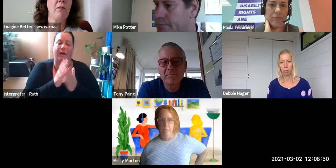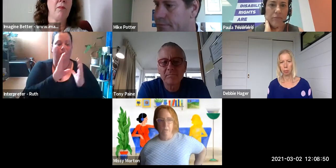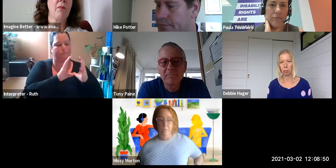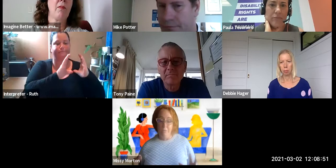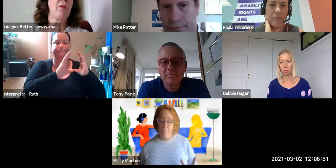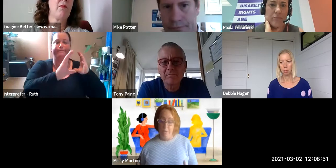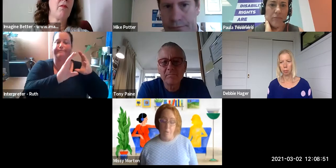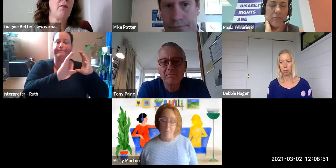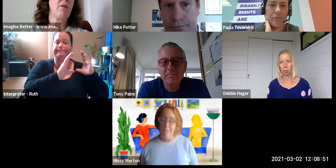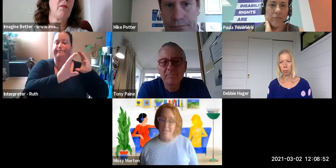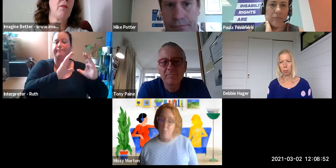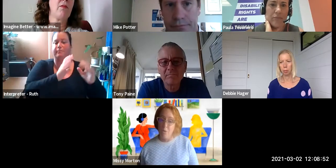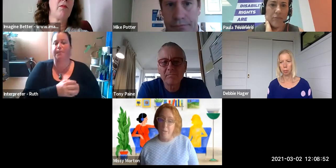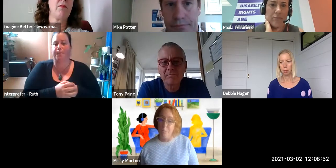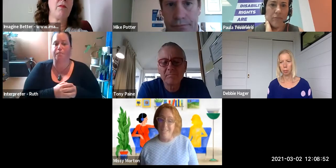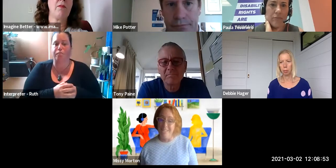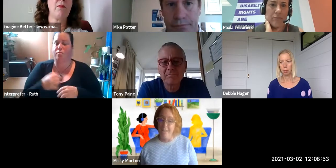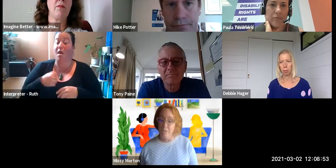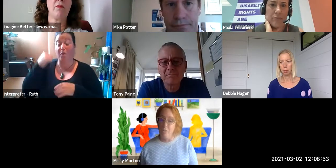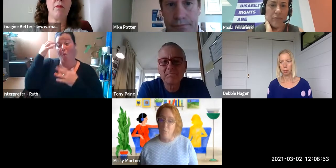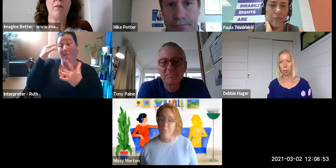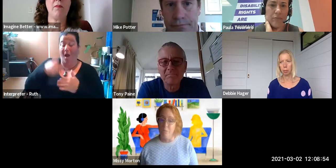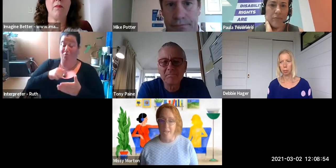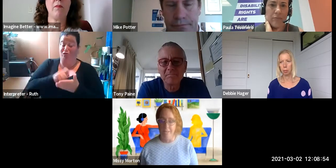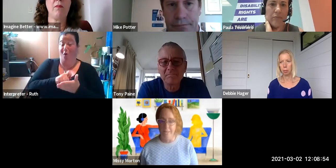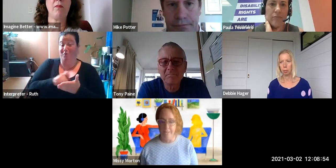So I've thought about this and I wrote a little piece down, so I'll just read from that and